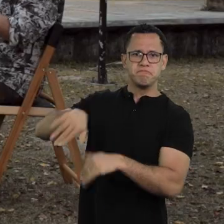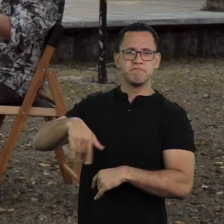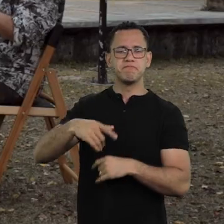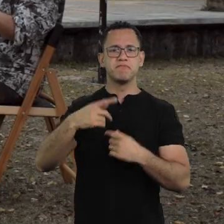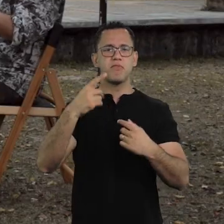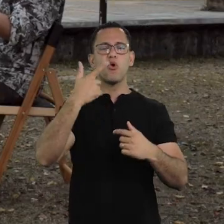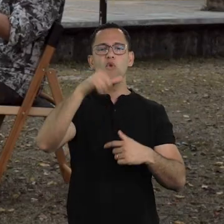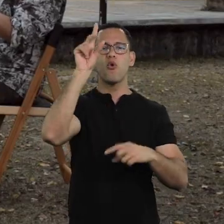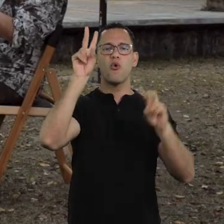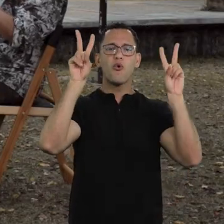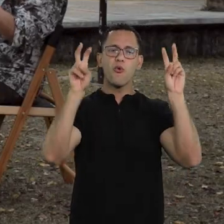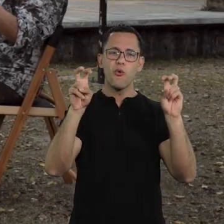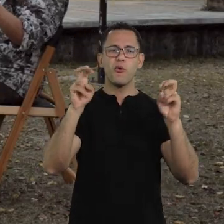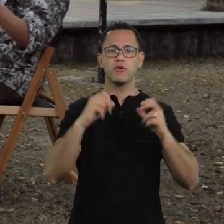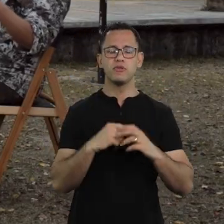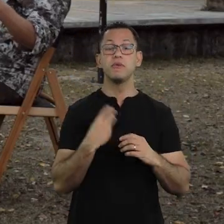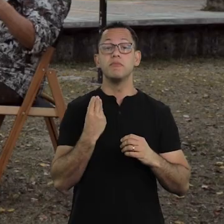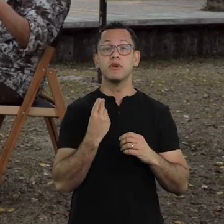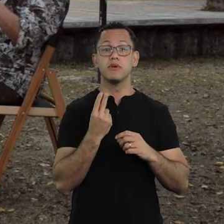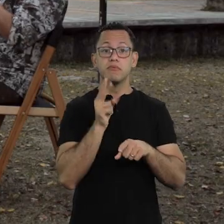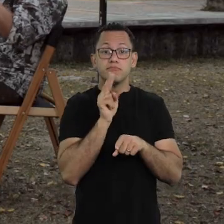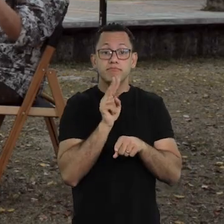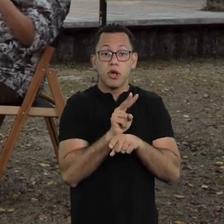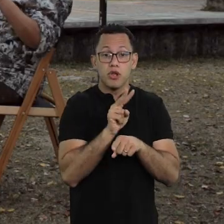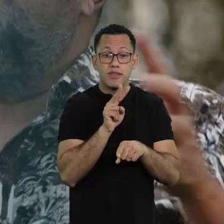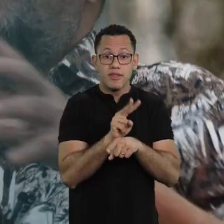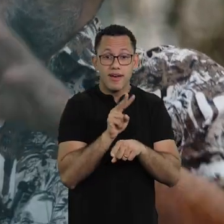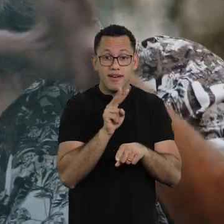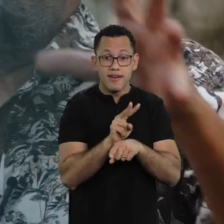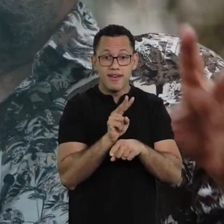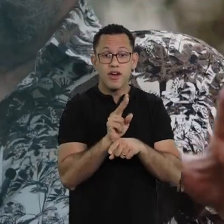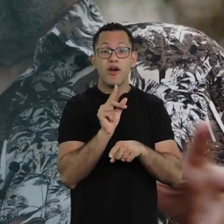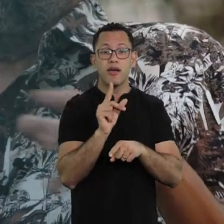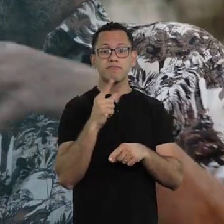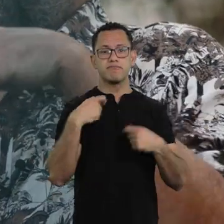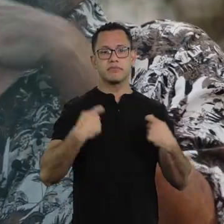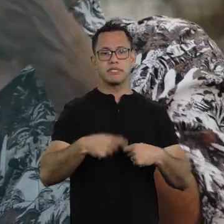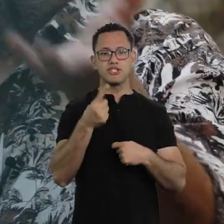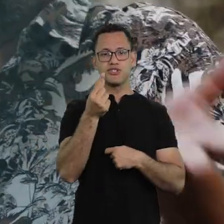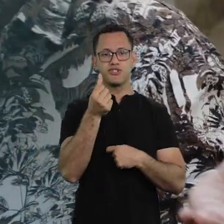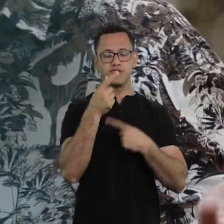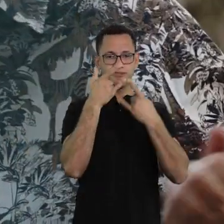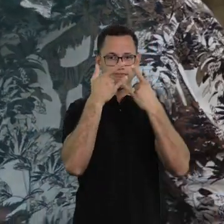They were protecting themselves, right? Protecting their money,